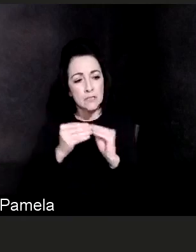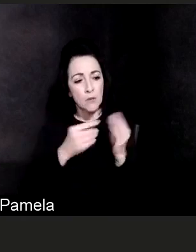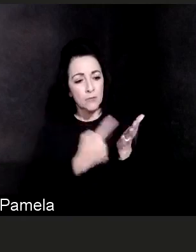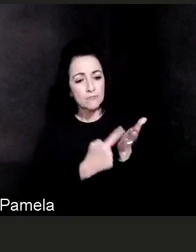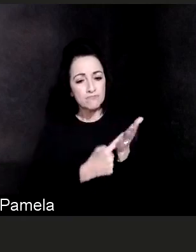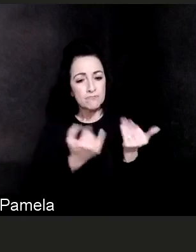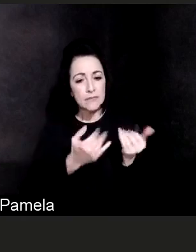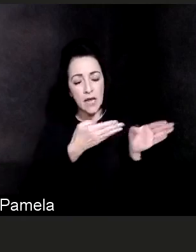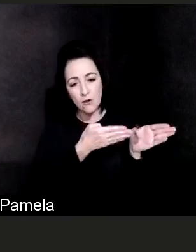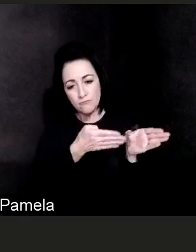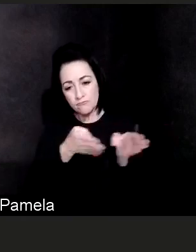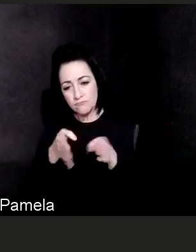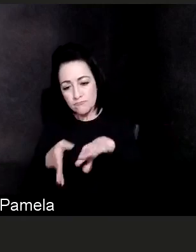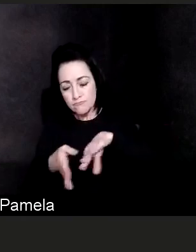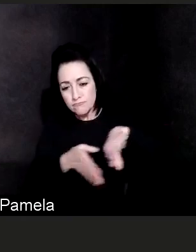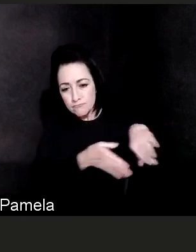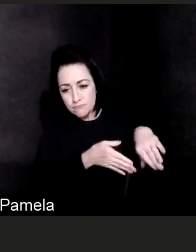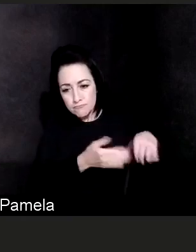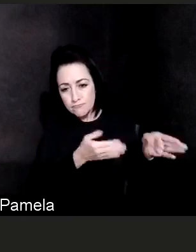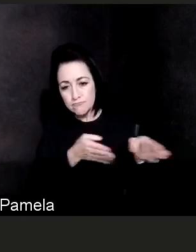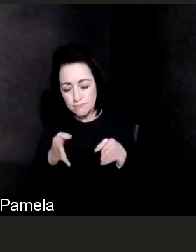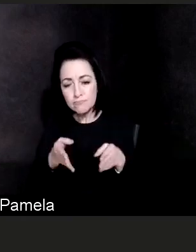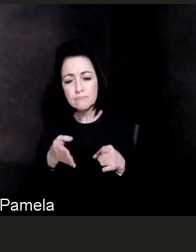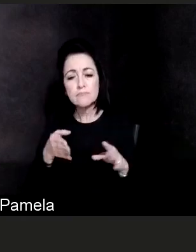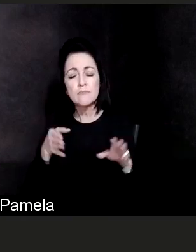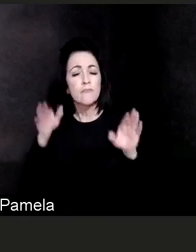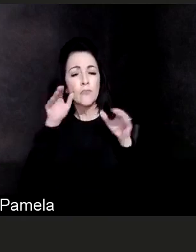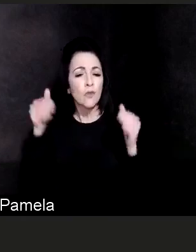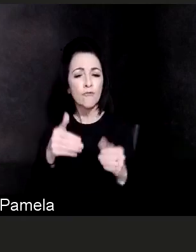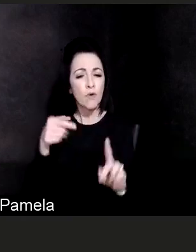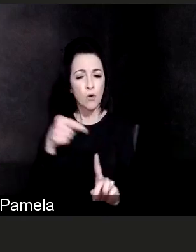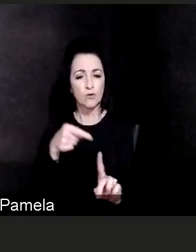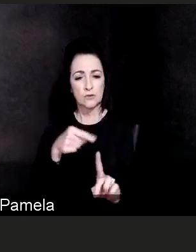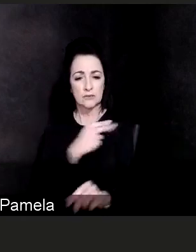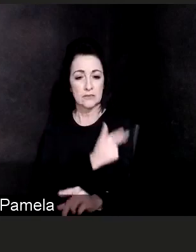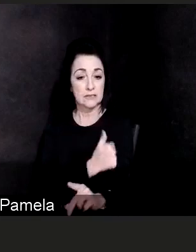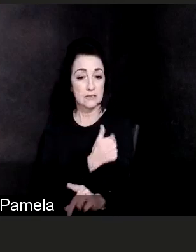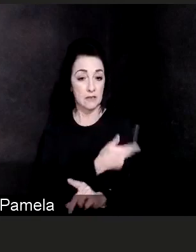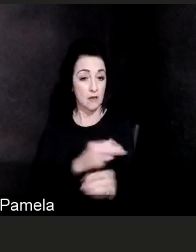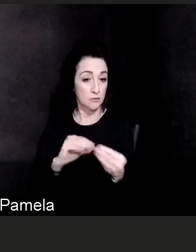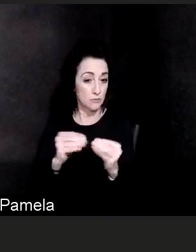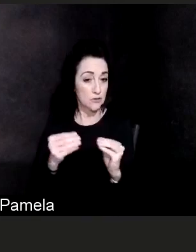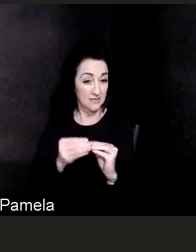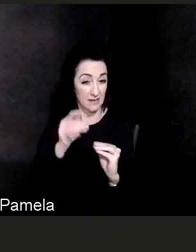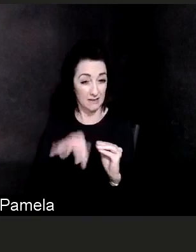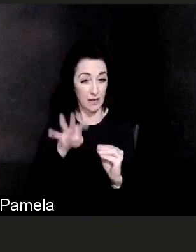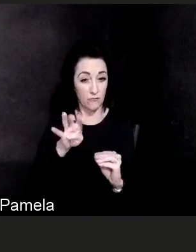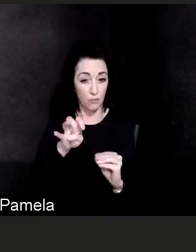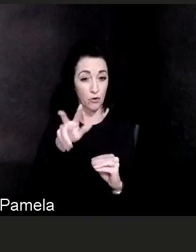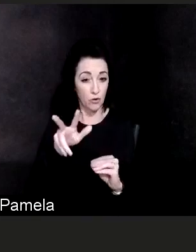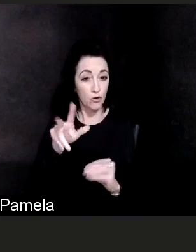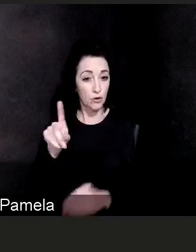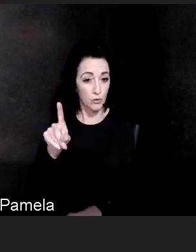the hospital numbers for a moment. But that hospital number of 431 is the highest,